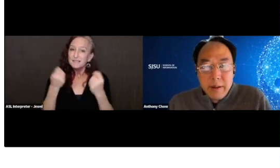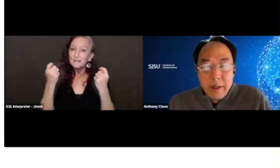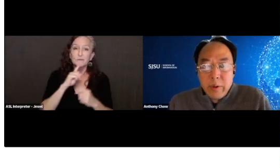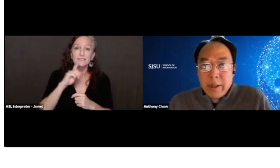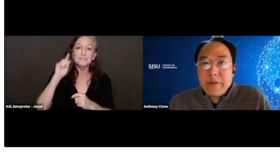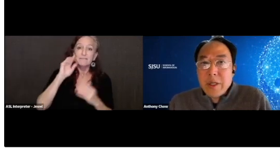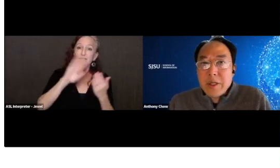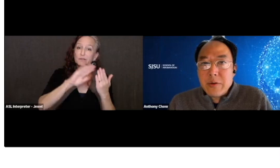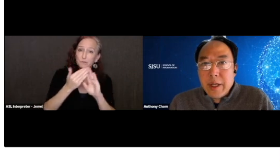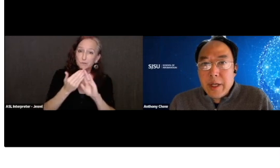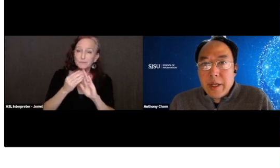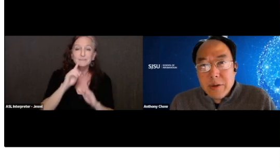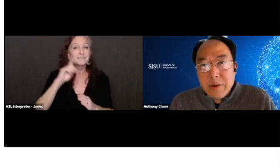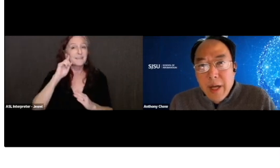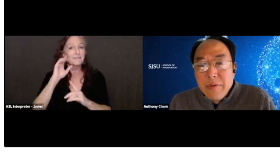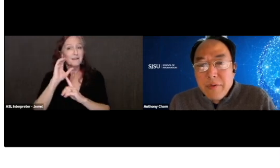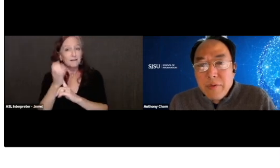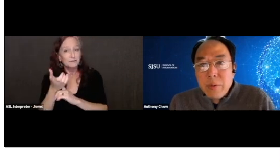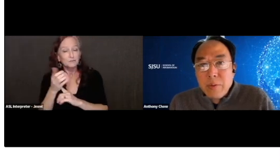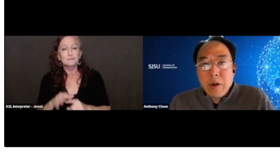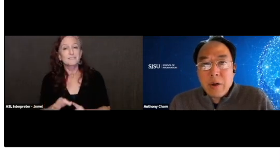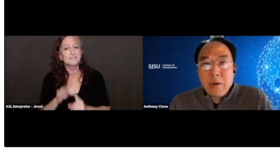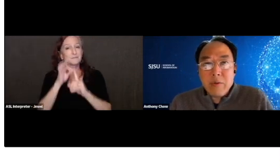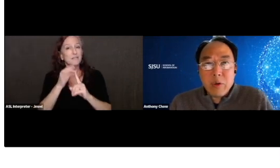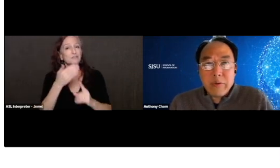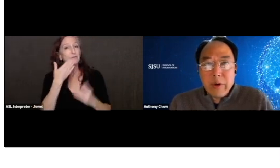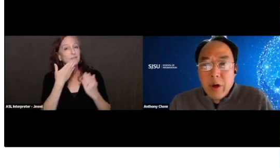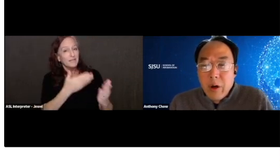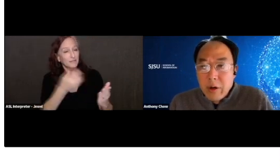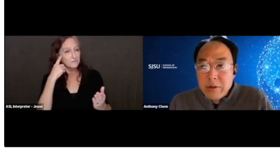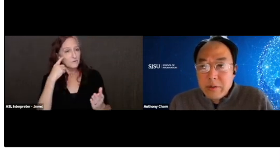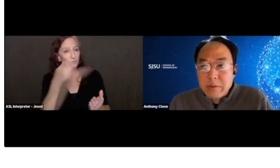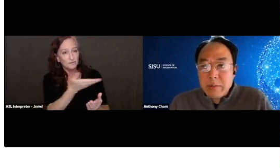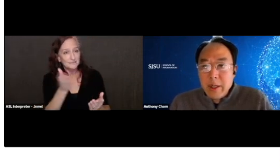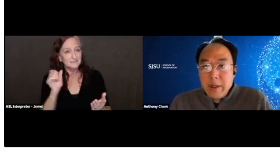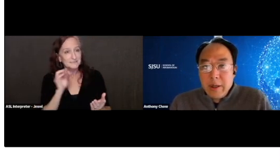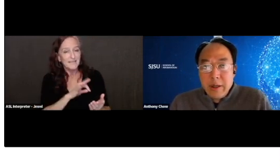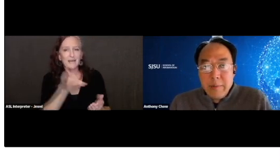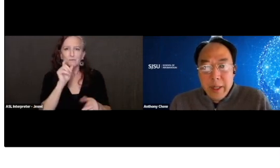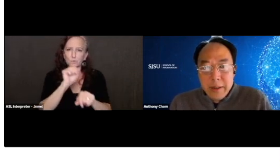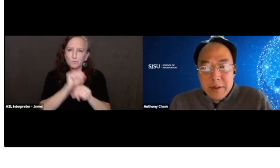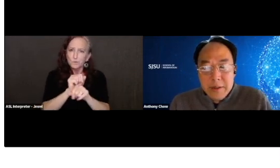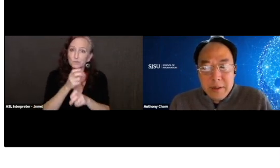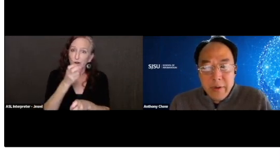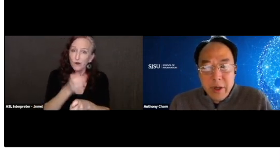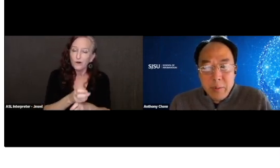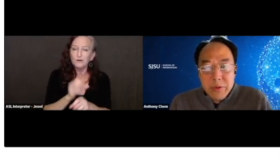Now I want to give a special thanks to our staff who worked very hard to make this available